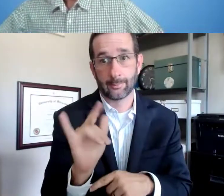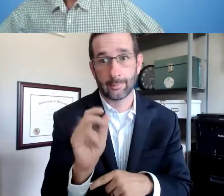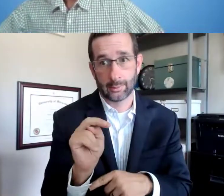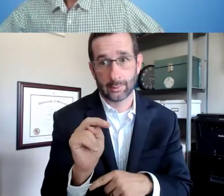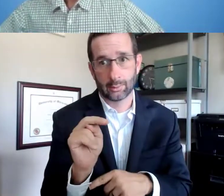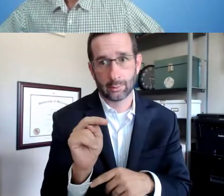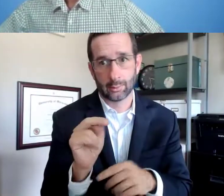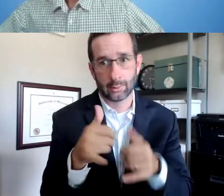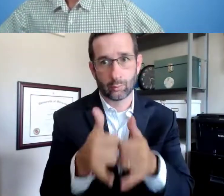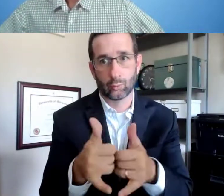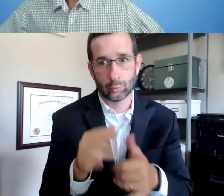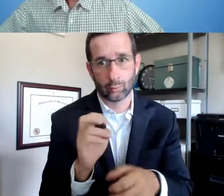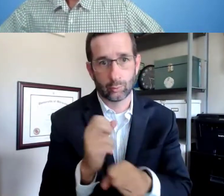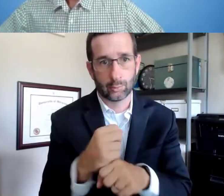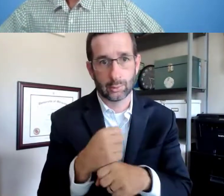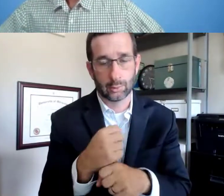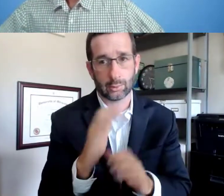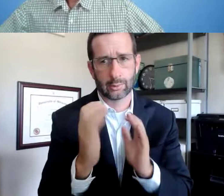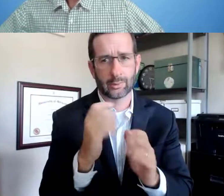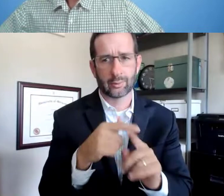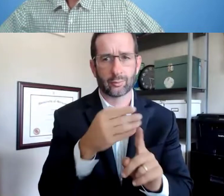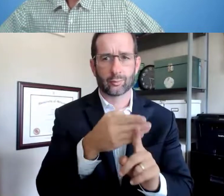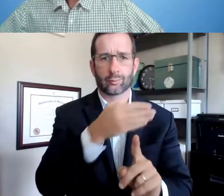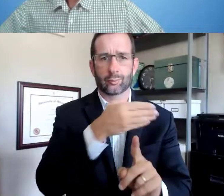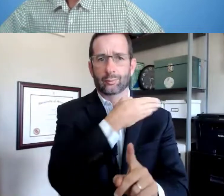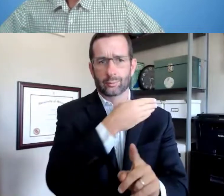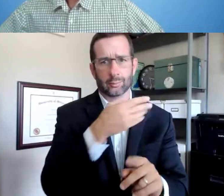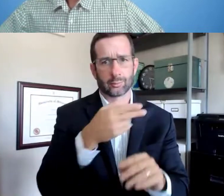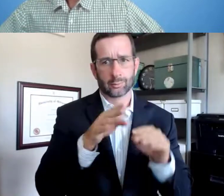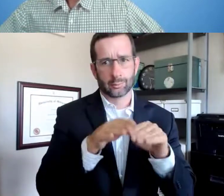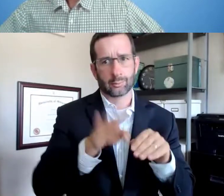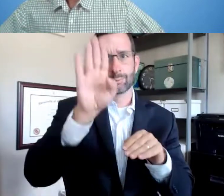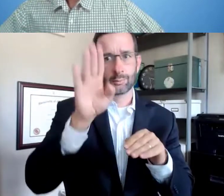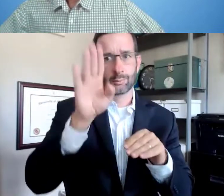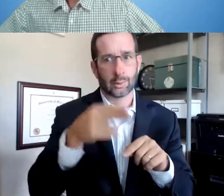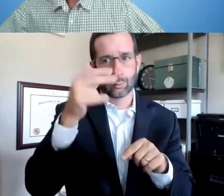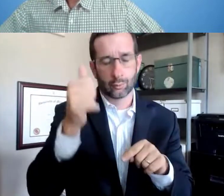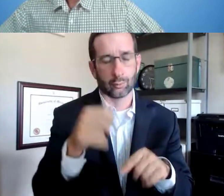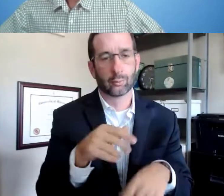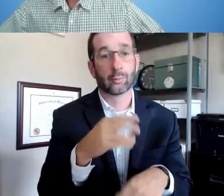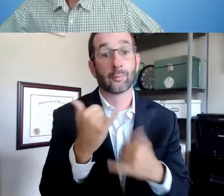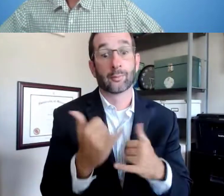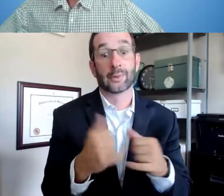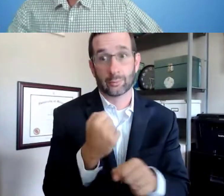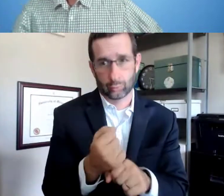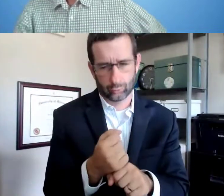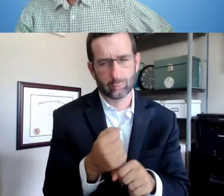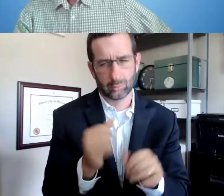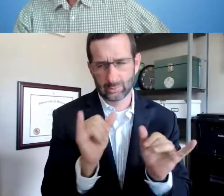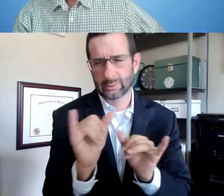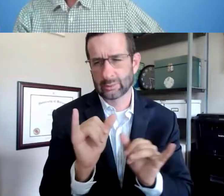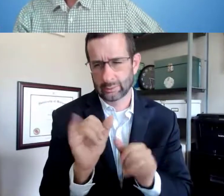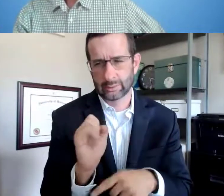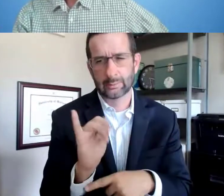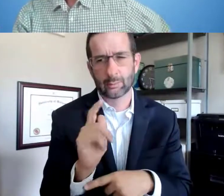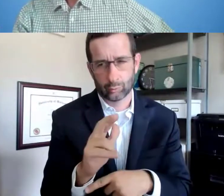we had more than $90 million that were awarded out to individuals, which is much more than the previous years.